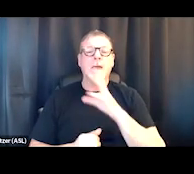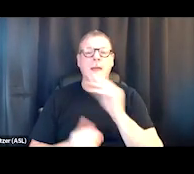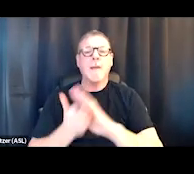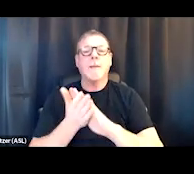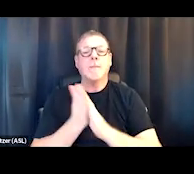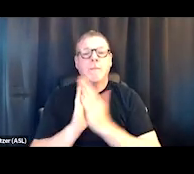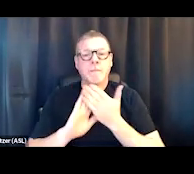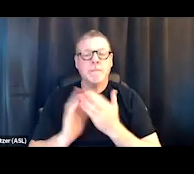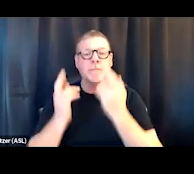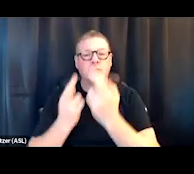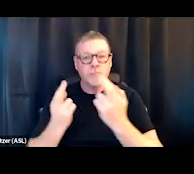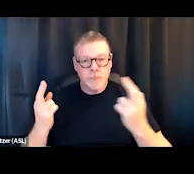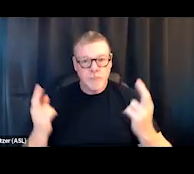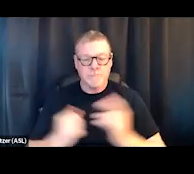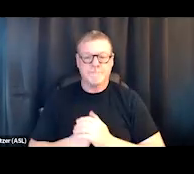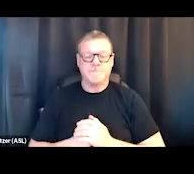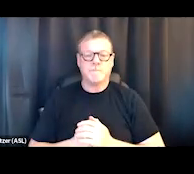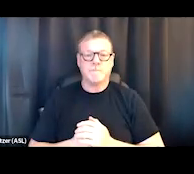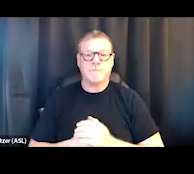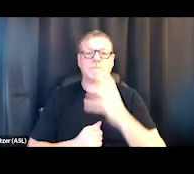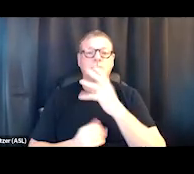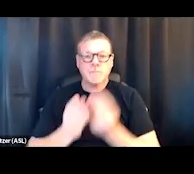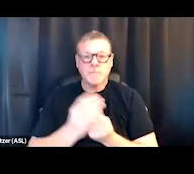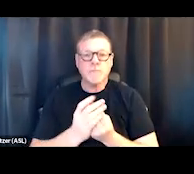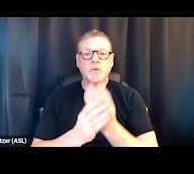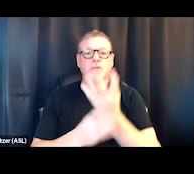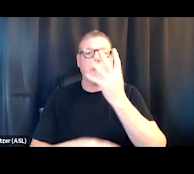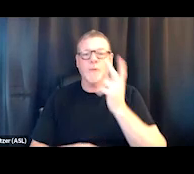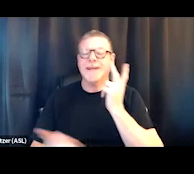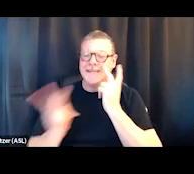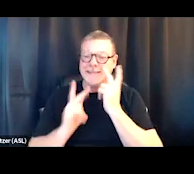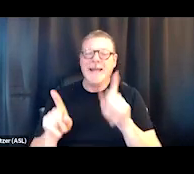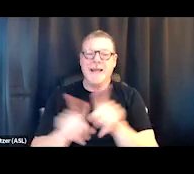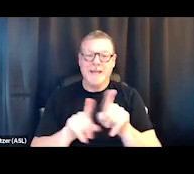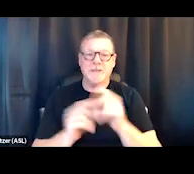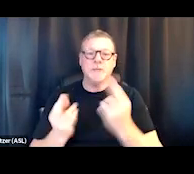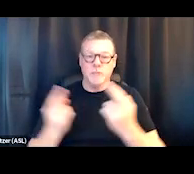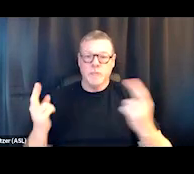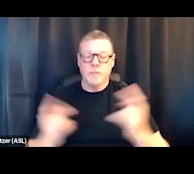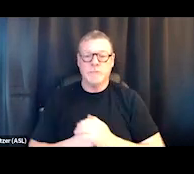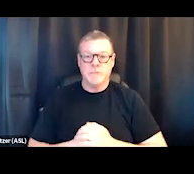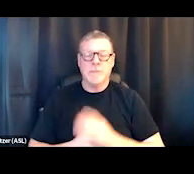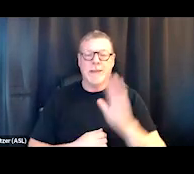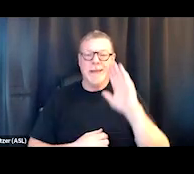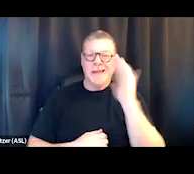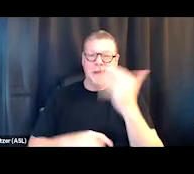and continually grow to be seen as a resource and an asset versus a liability.